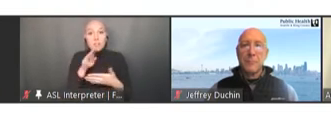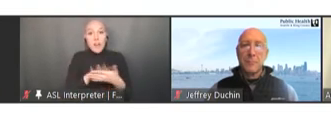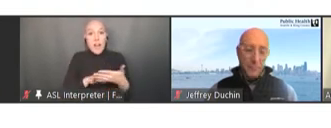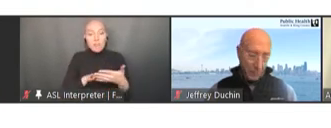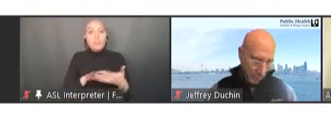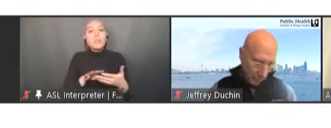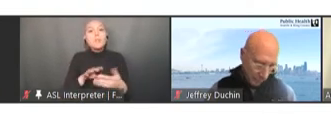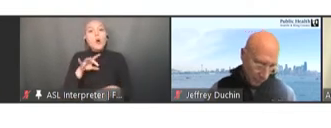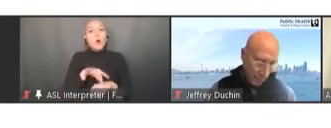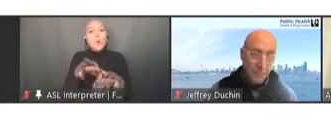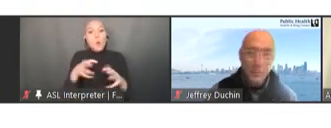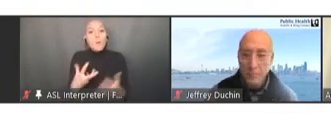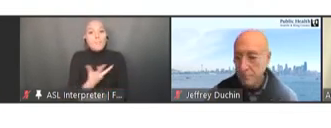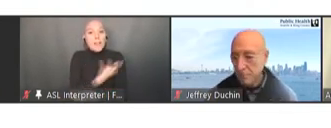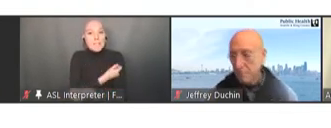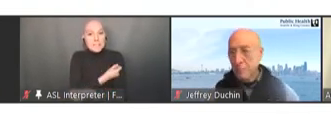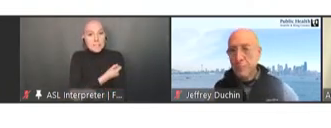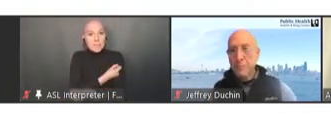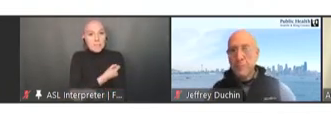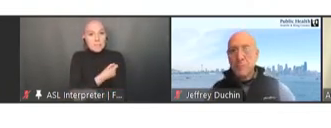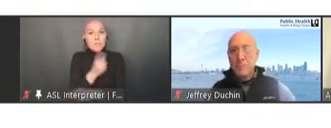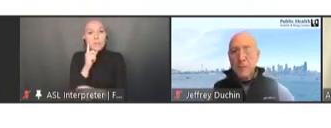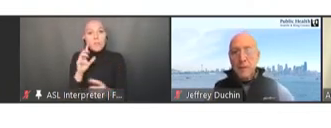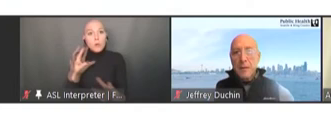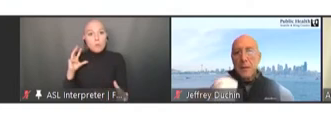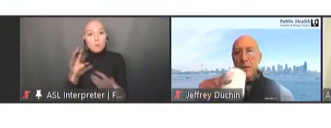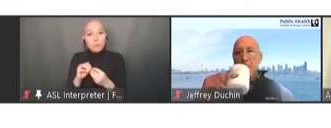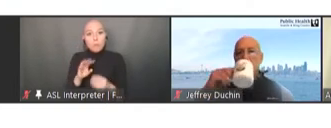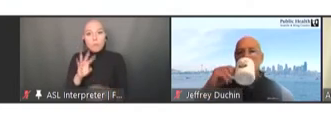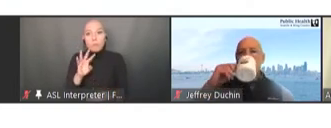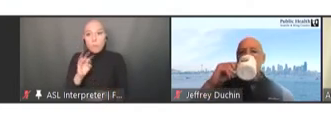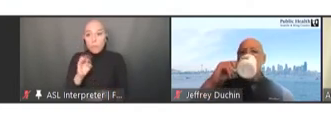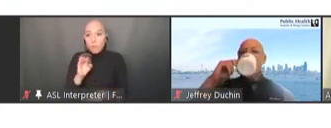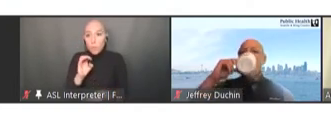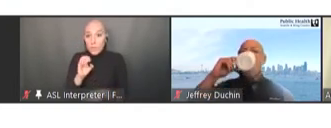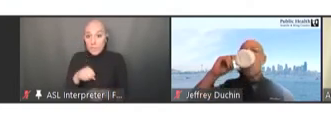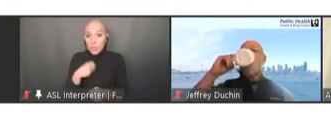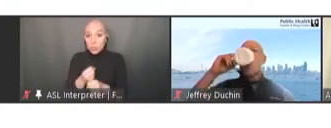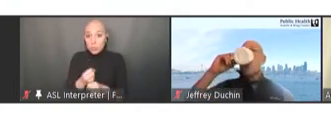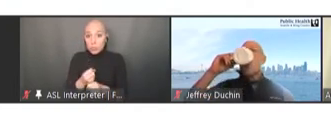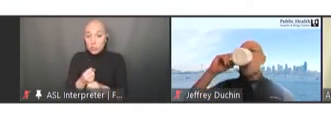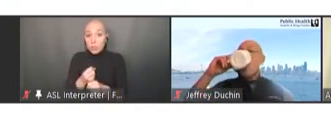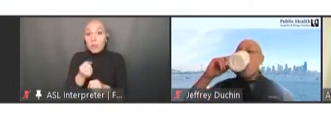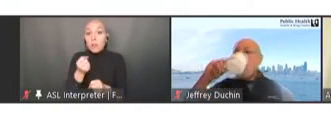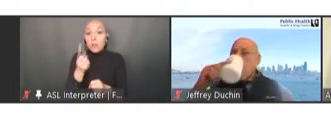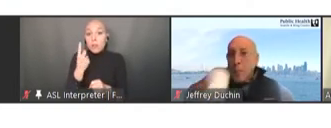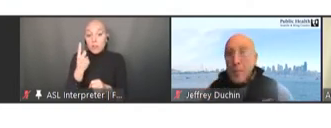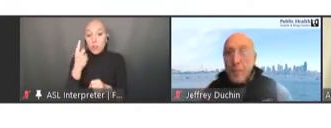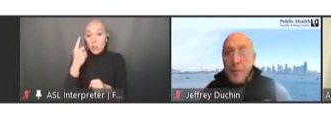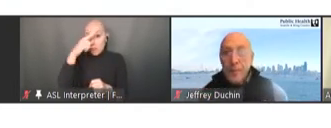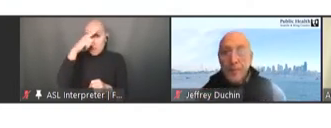so please look at the black whirly line here. This represents global coverage of DTP3,